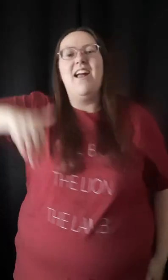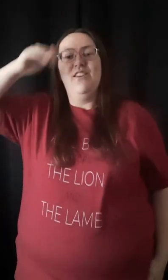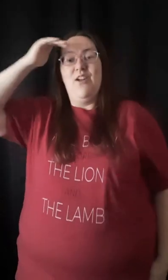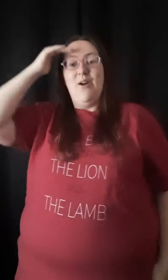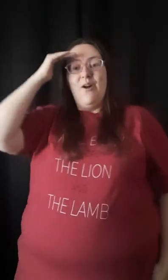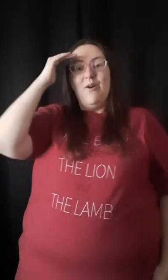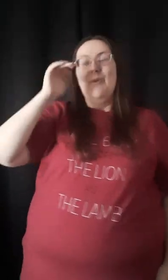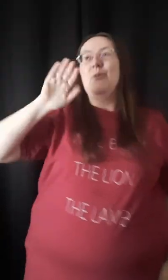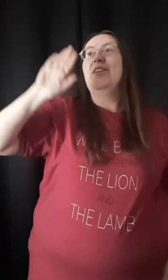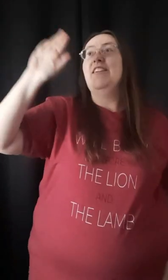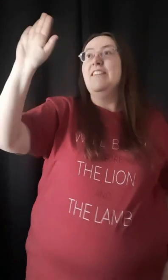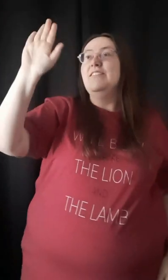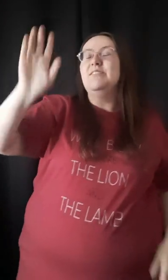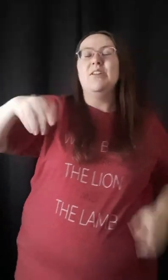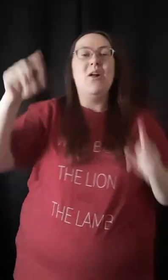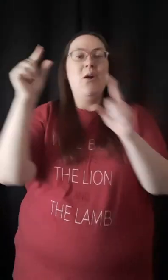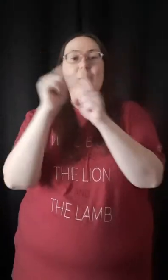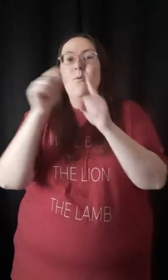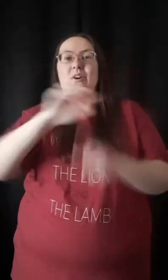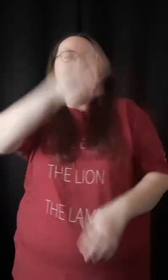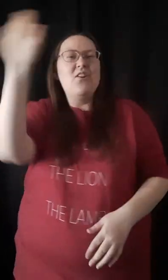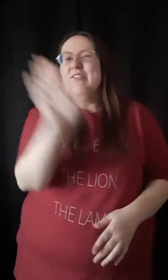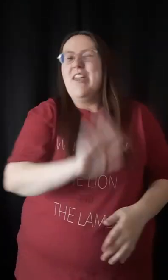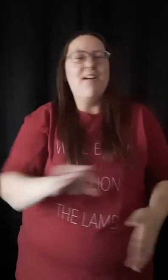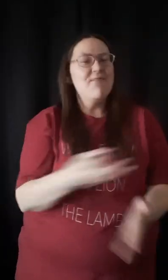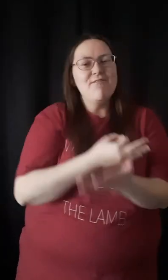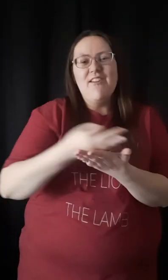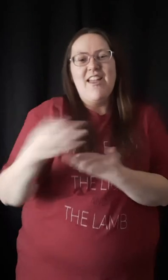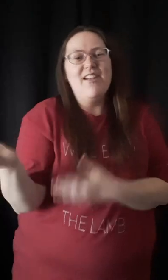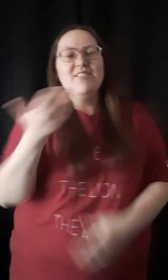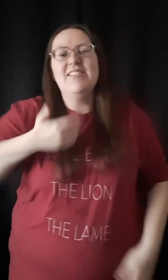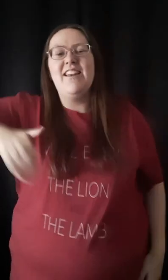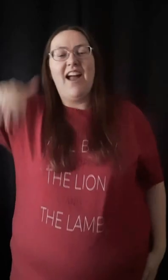And I know his Word never fails